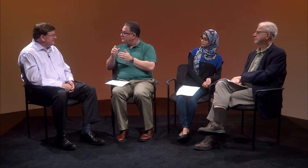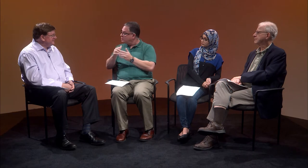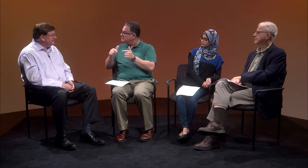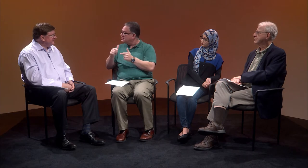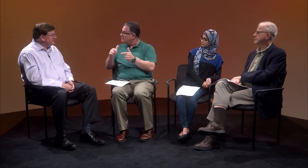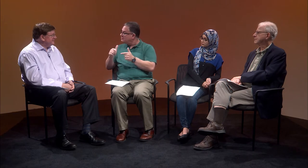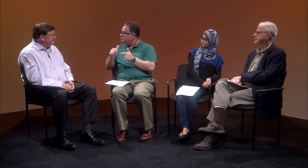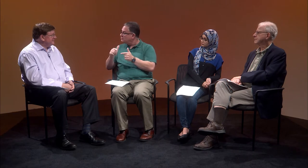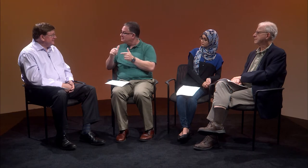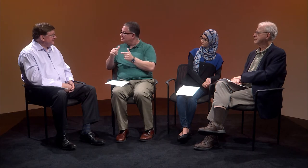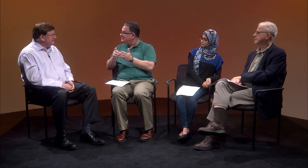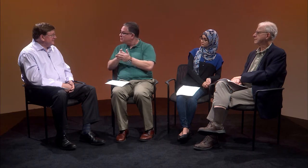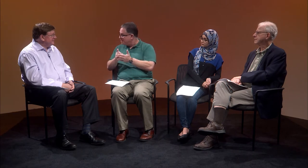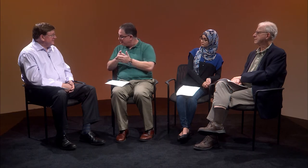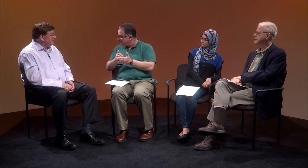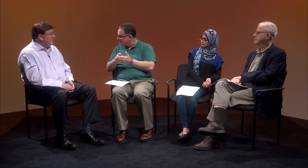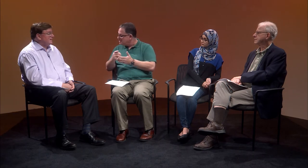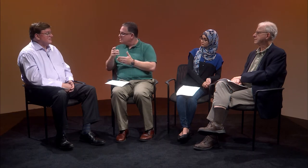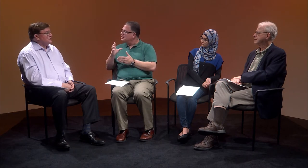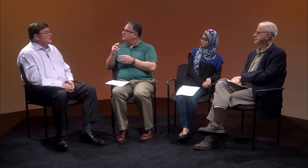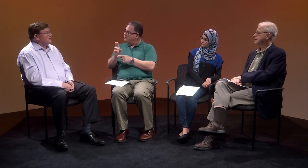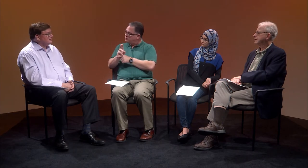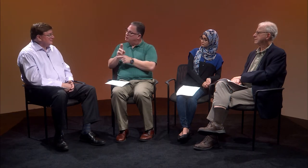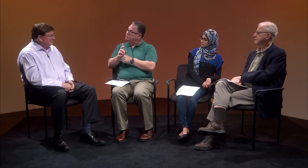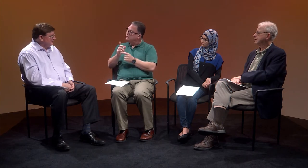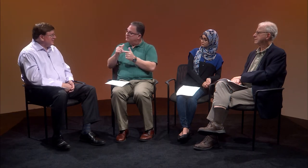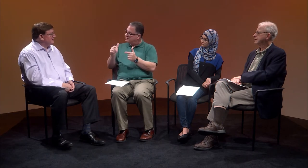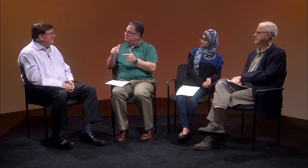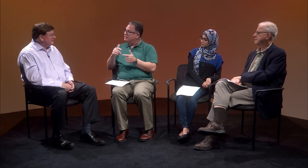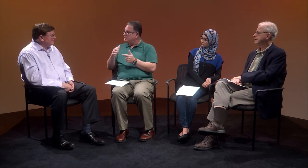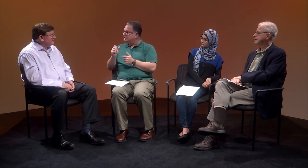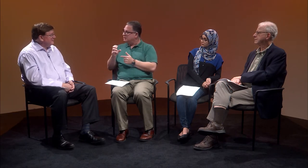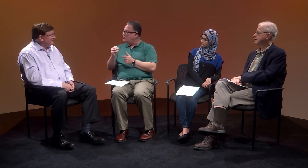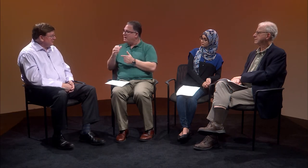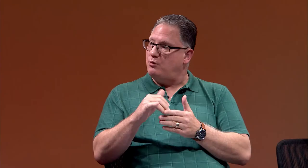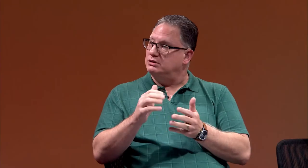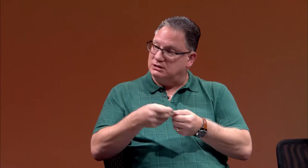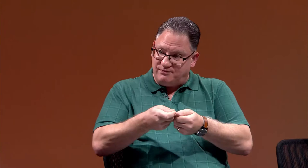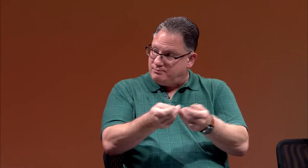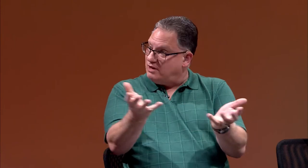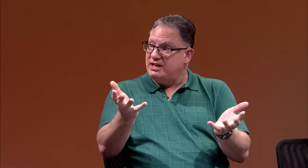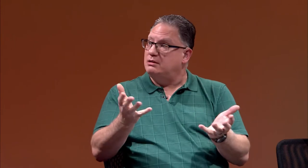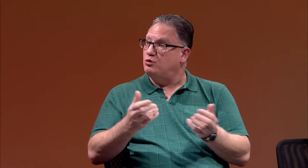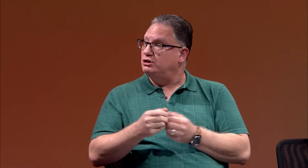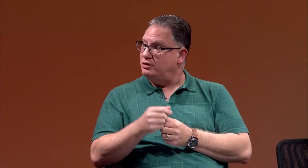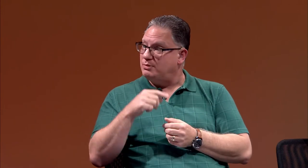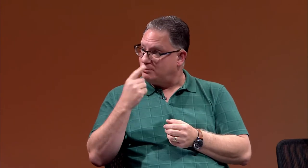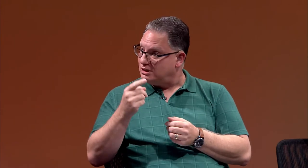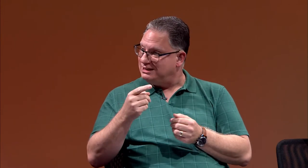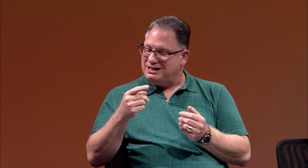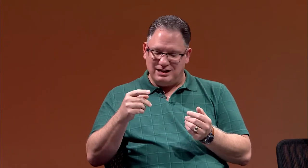American Sign Language Dictionary. To-put-to-use-of the dictionary. So that was available to the public